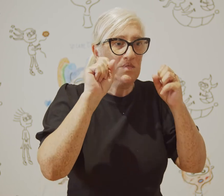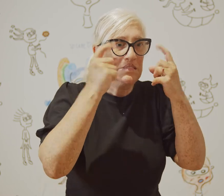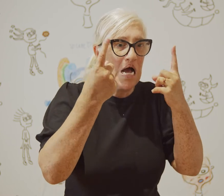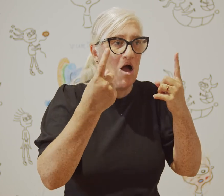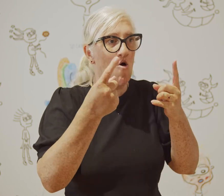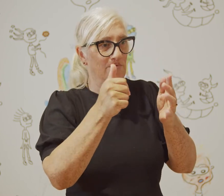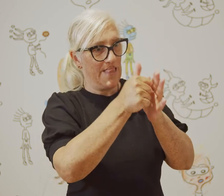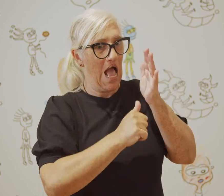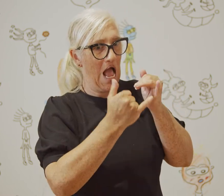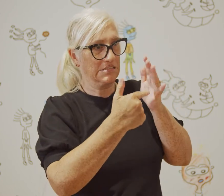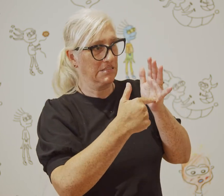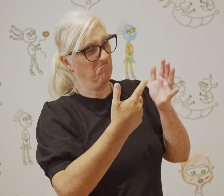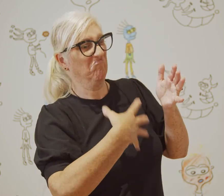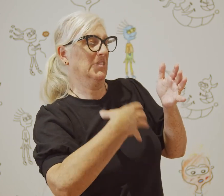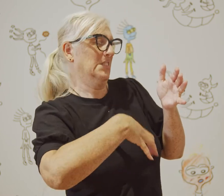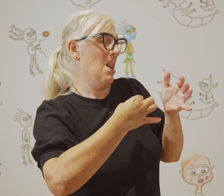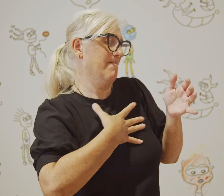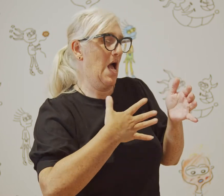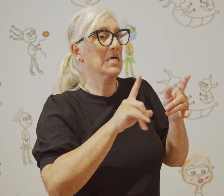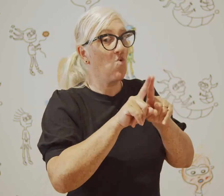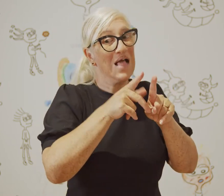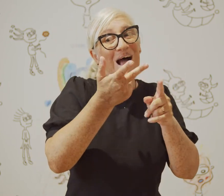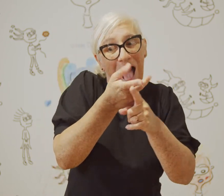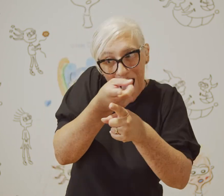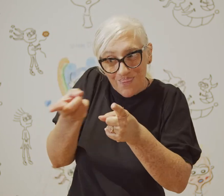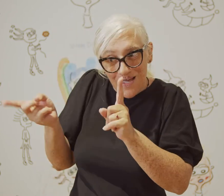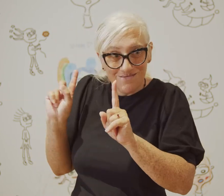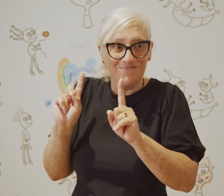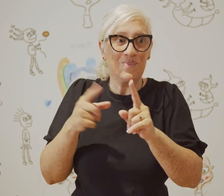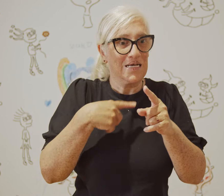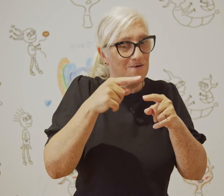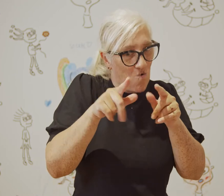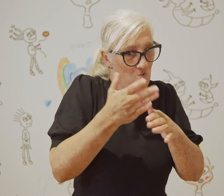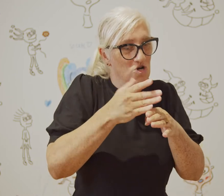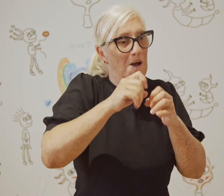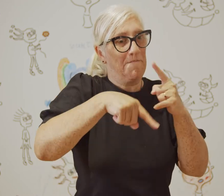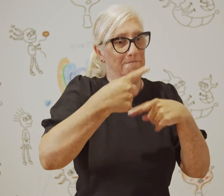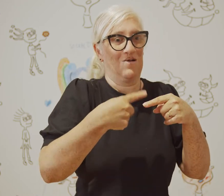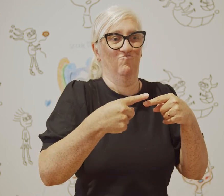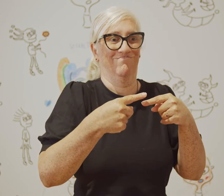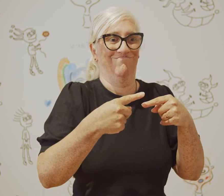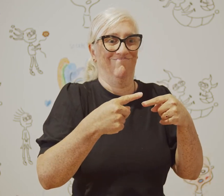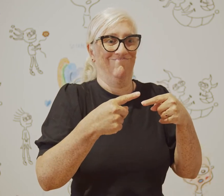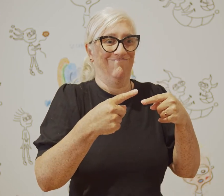of Deaf people and myself as an artist, and it's not just about myself,